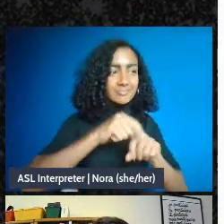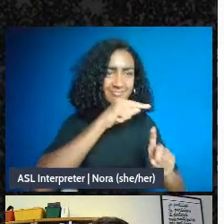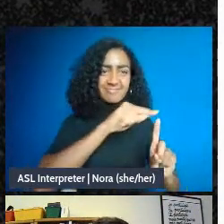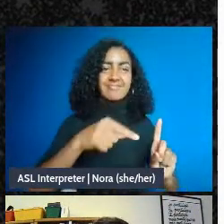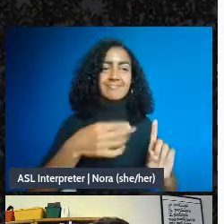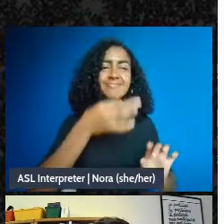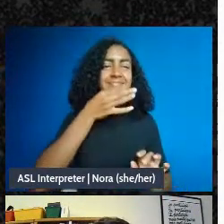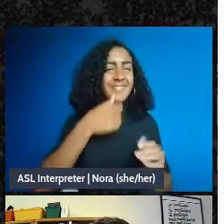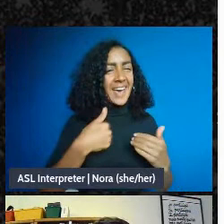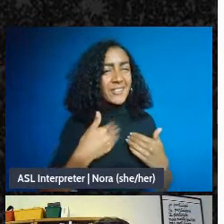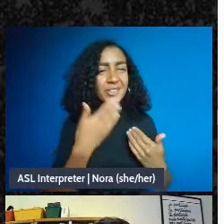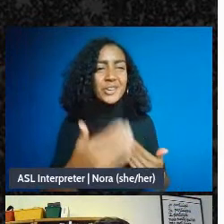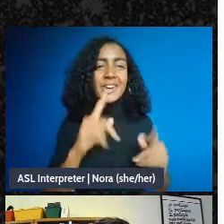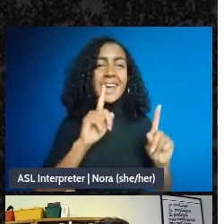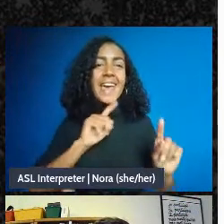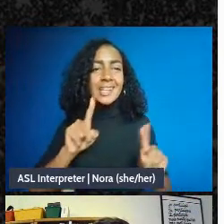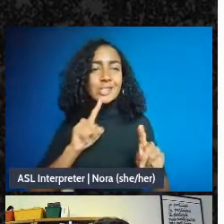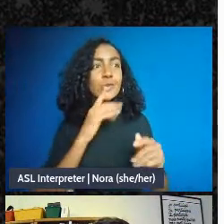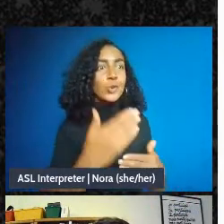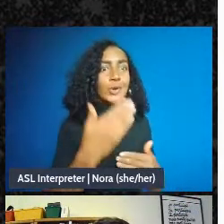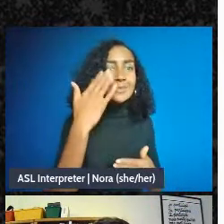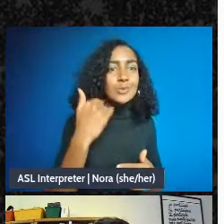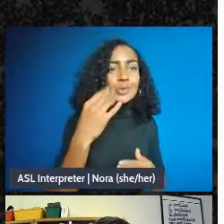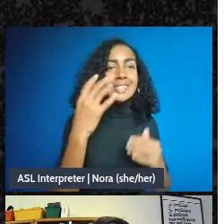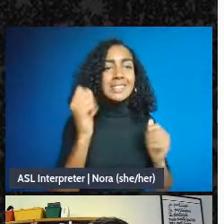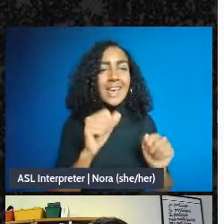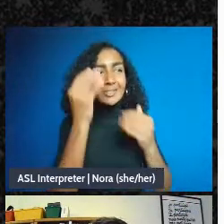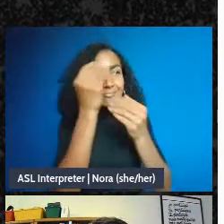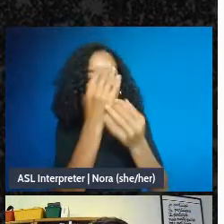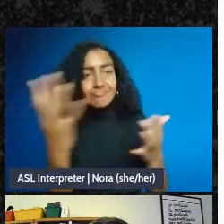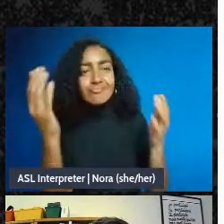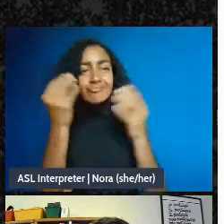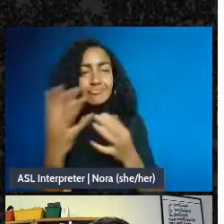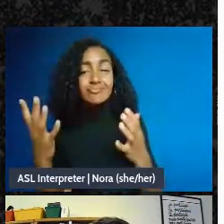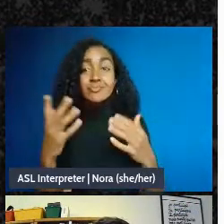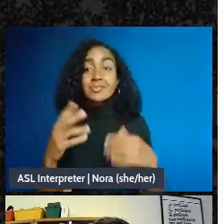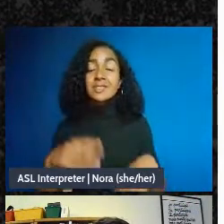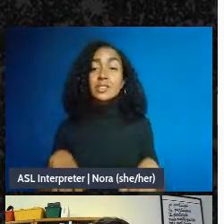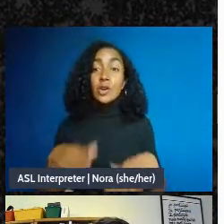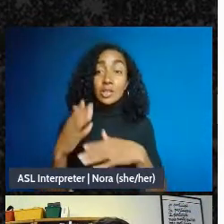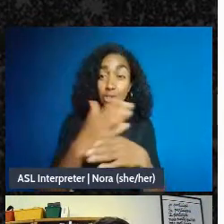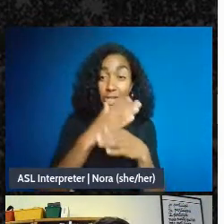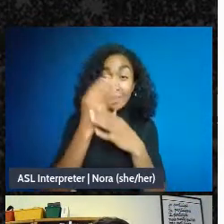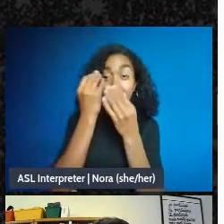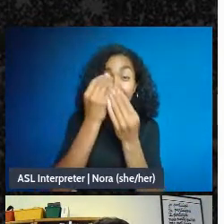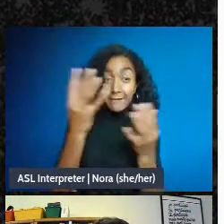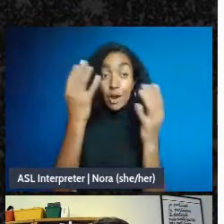experiences and-and so there's some sharing of information that will be just as important - or